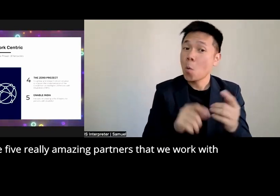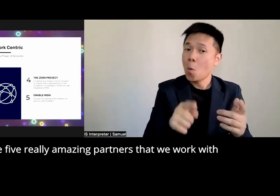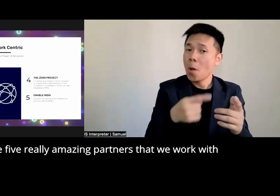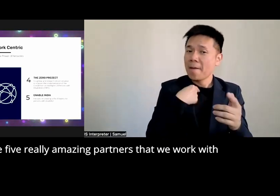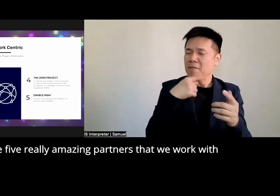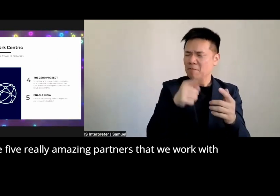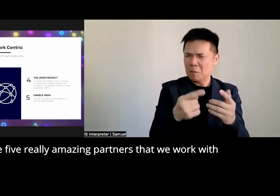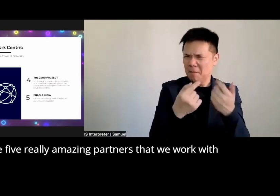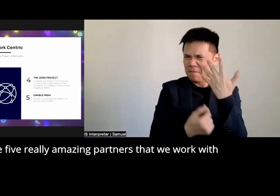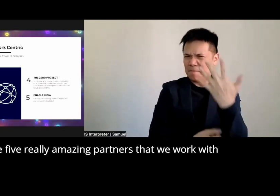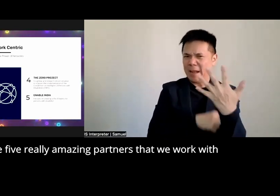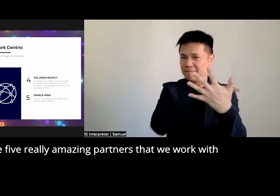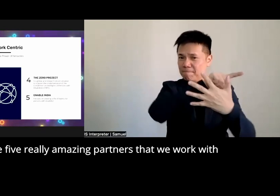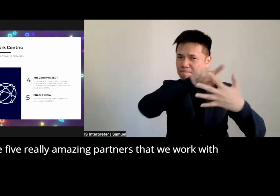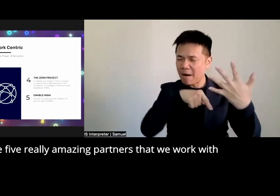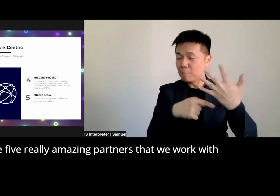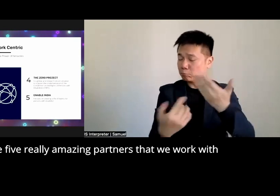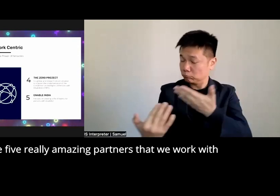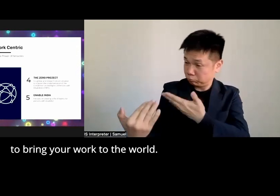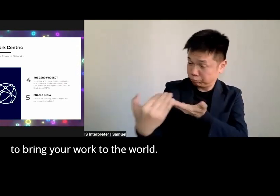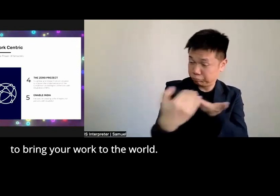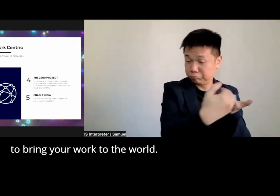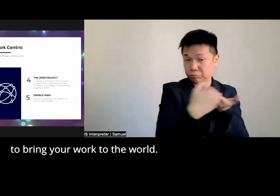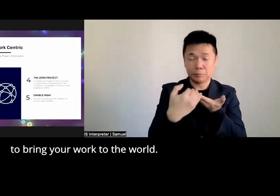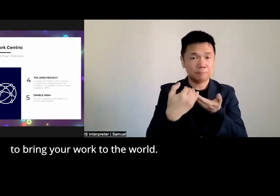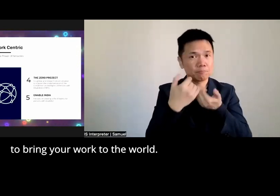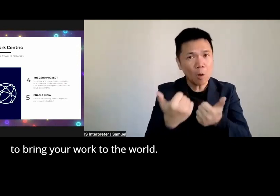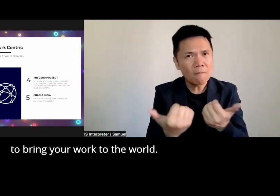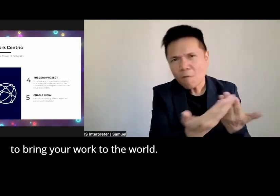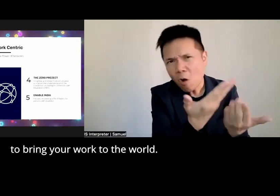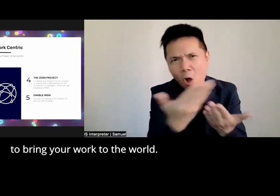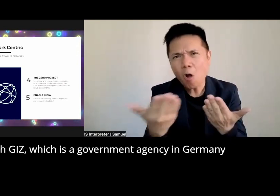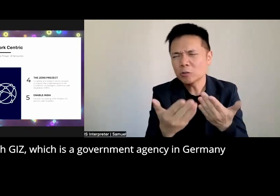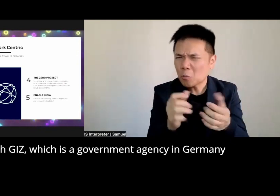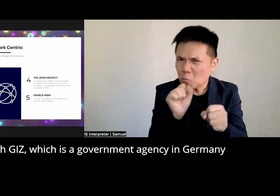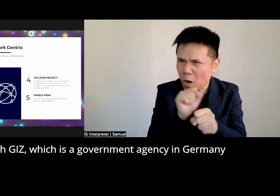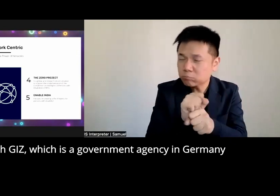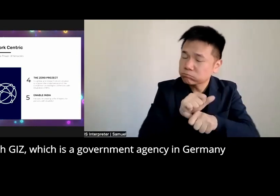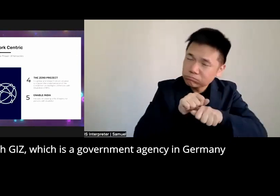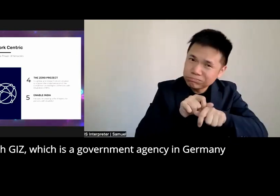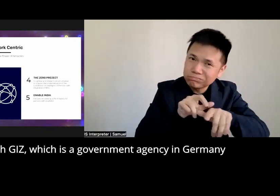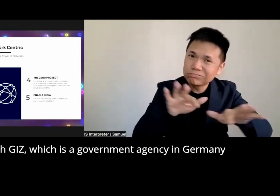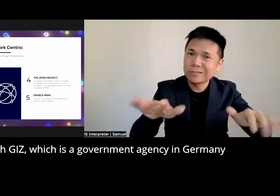really amazing partners that we work with to bring your work to the world we work with GIS which is a